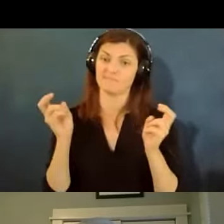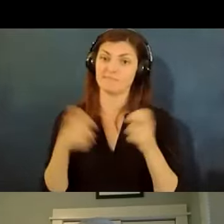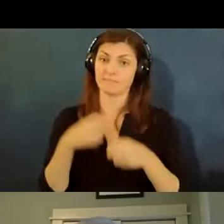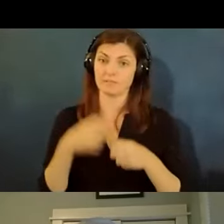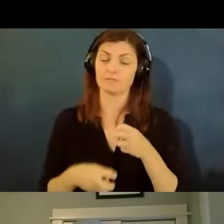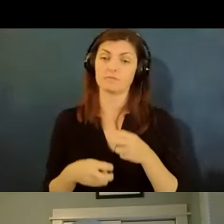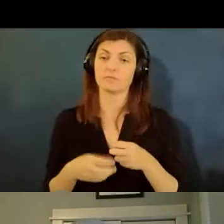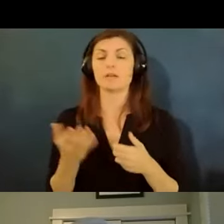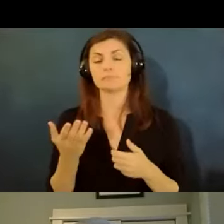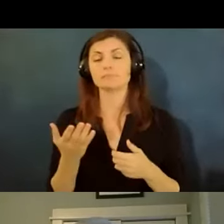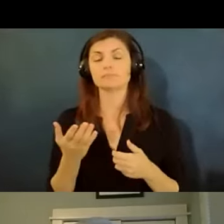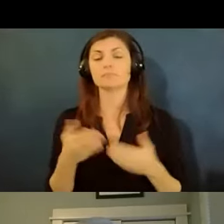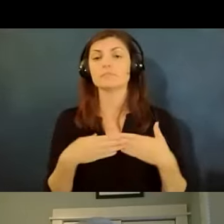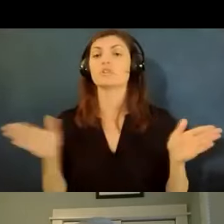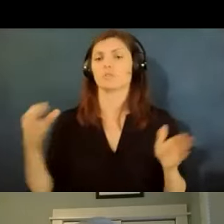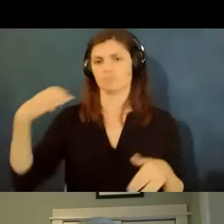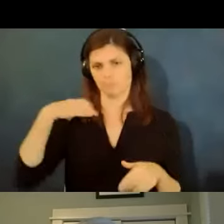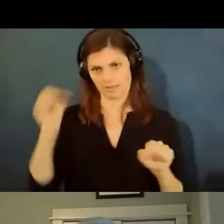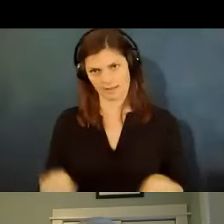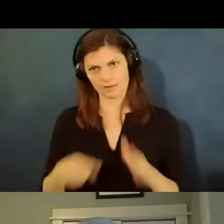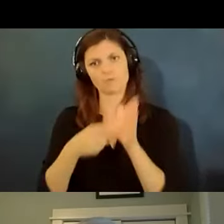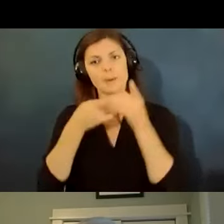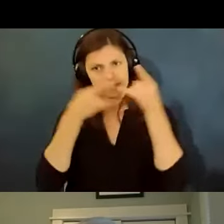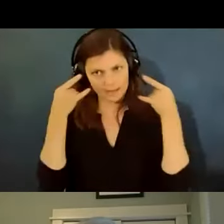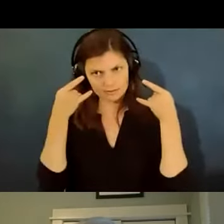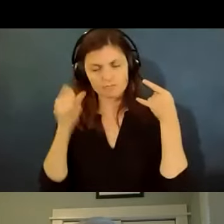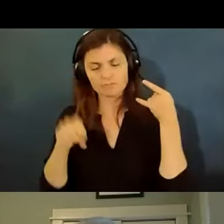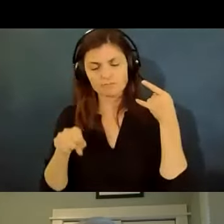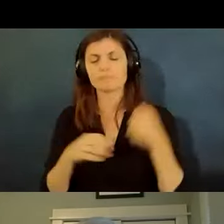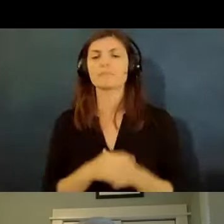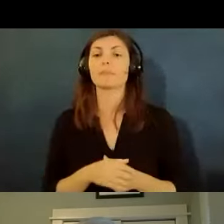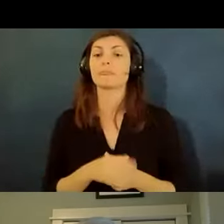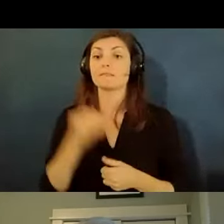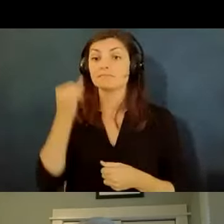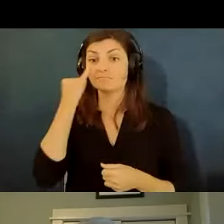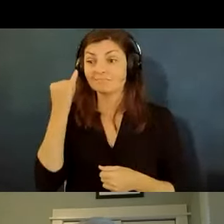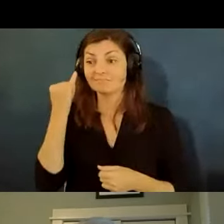so in general an employer can require mass be worn but what if someone has a disability that